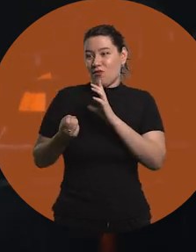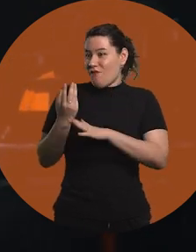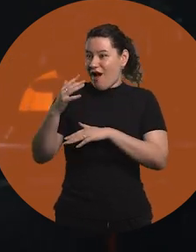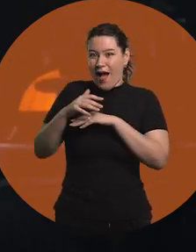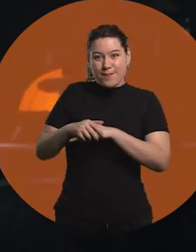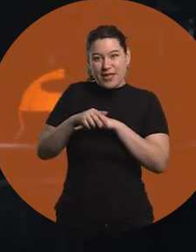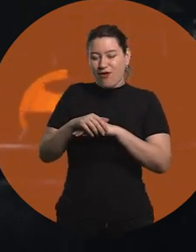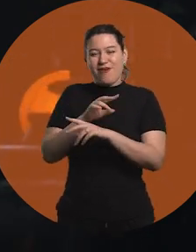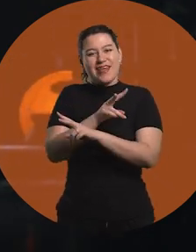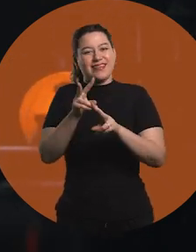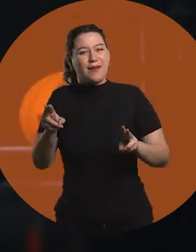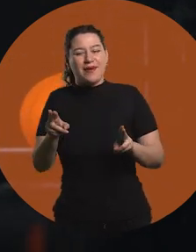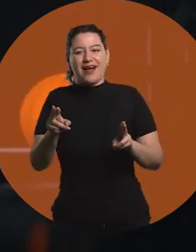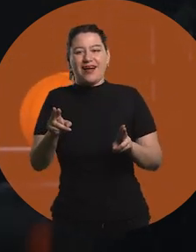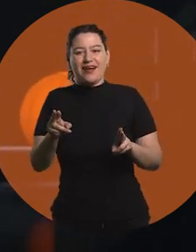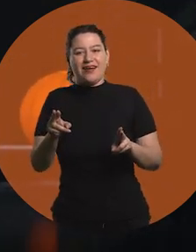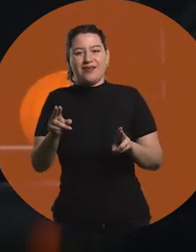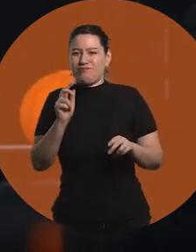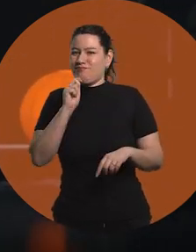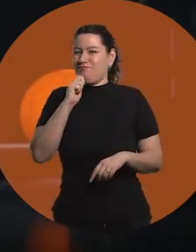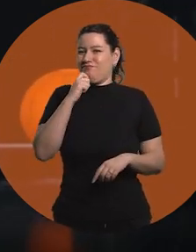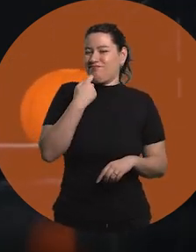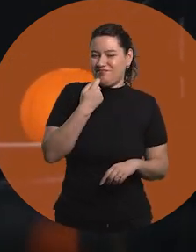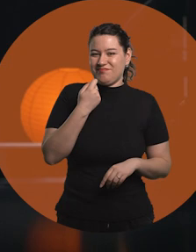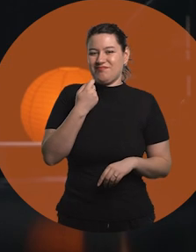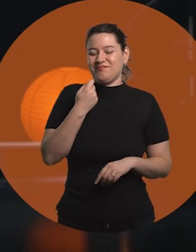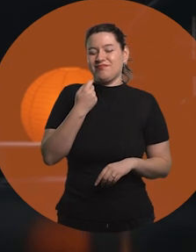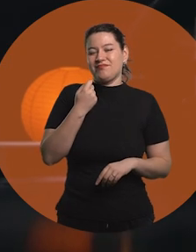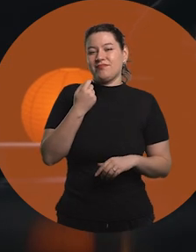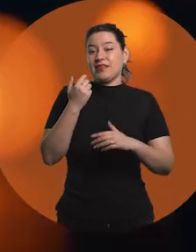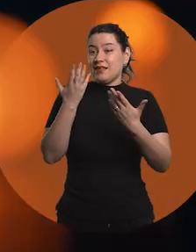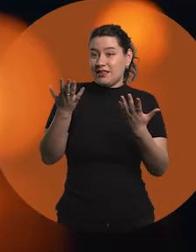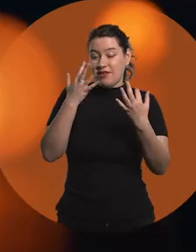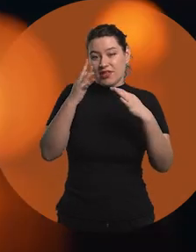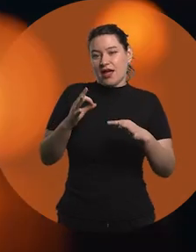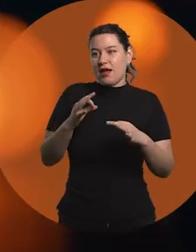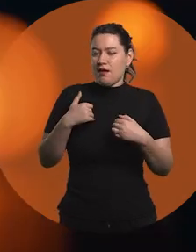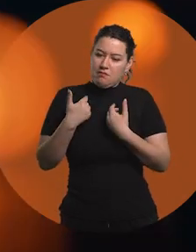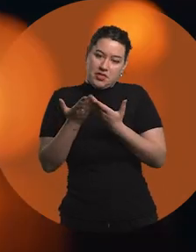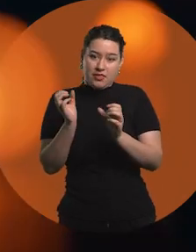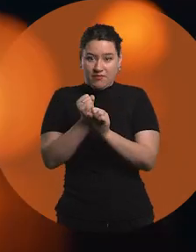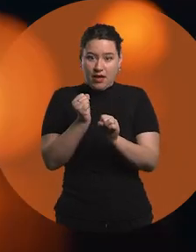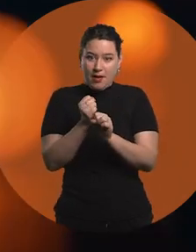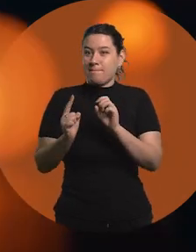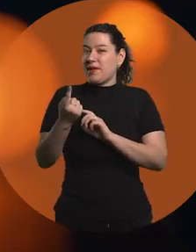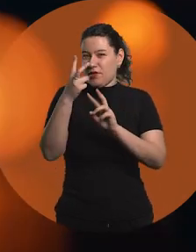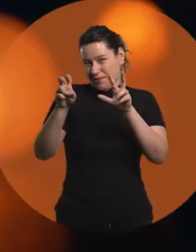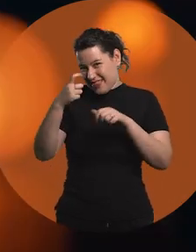The truth is that it was a super comforting stage in that sense. And so I started working there, first in technical roles,